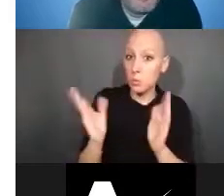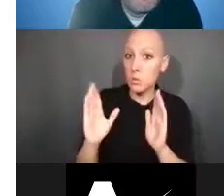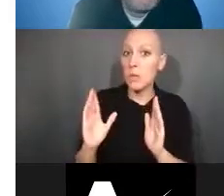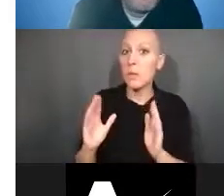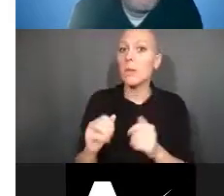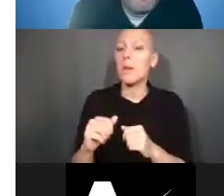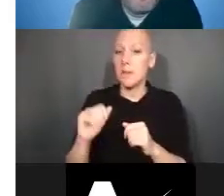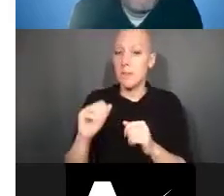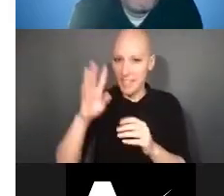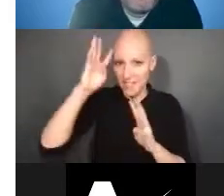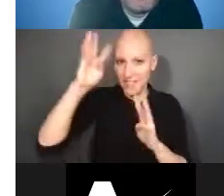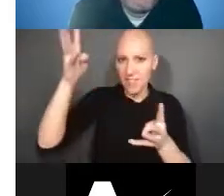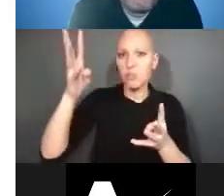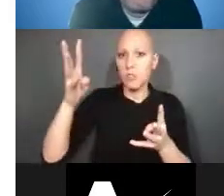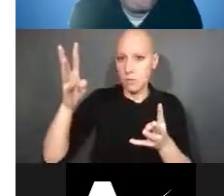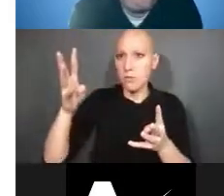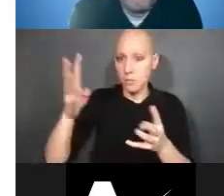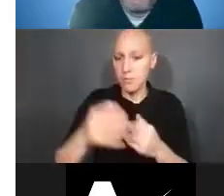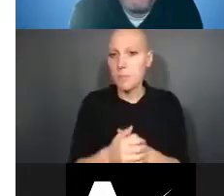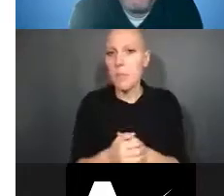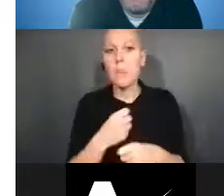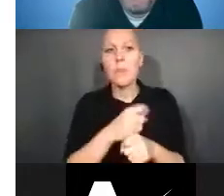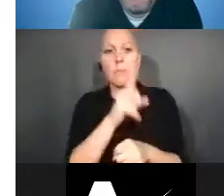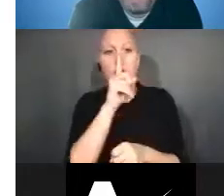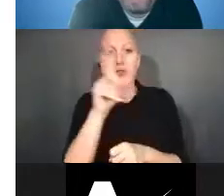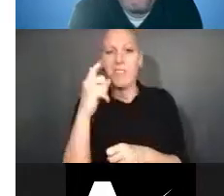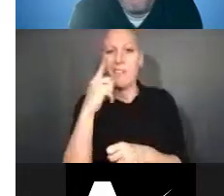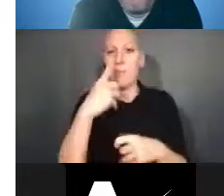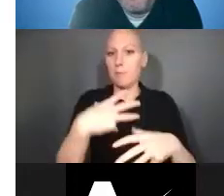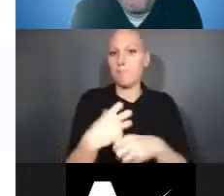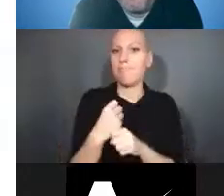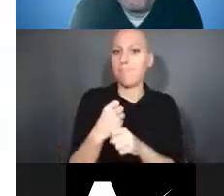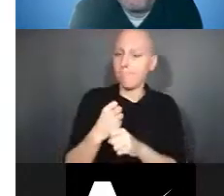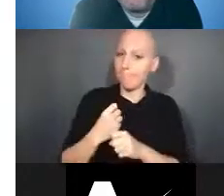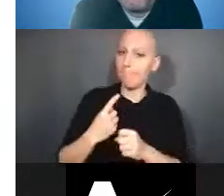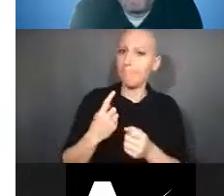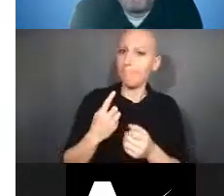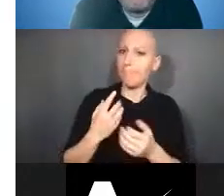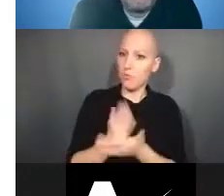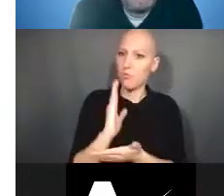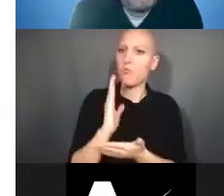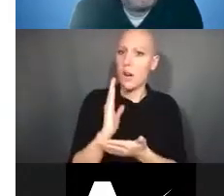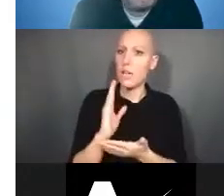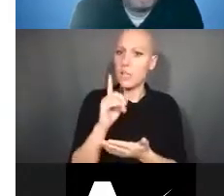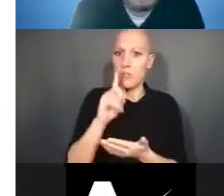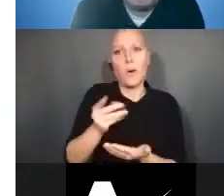and ensured the government obtained sufficient rights and federally supported inventions. Hopefully with your questions